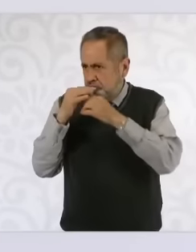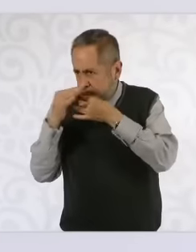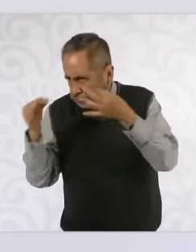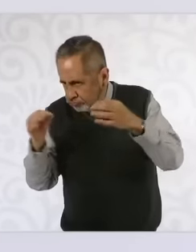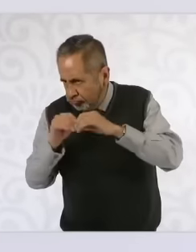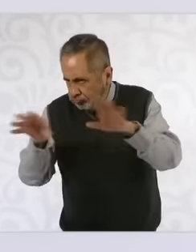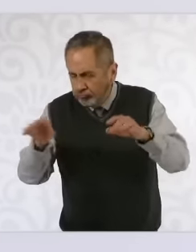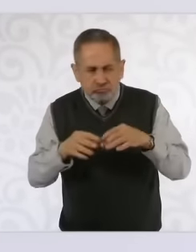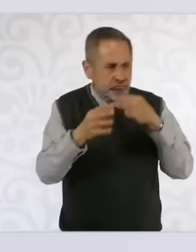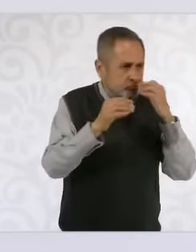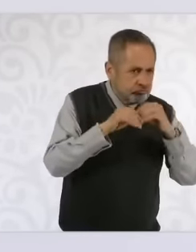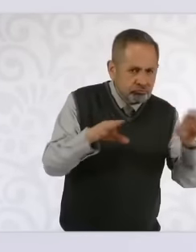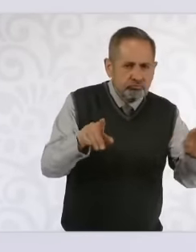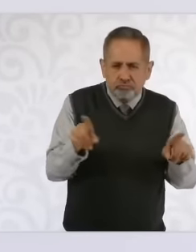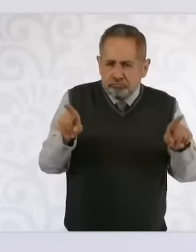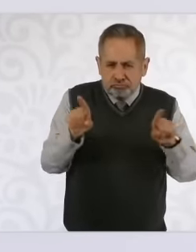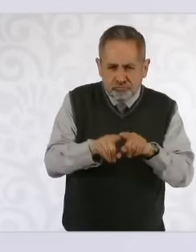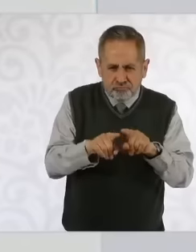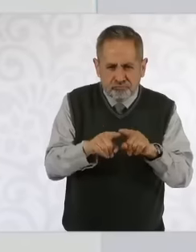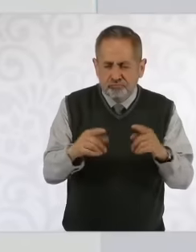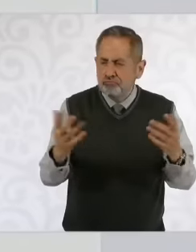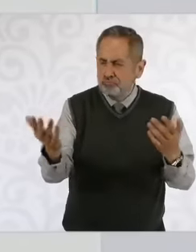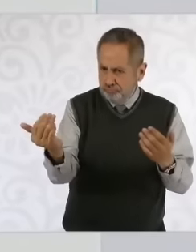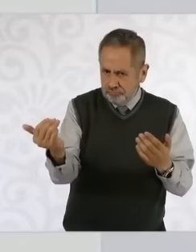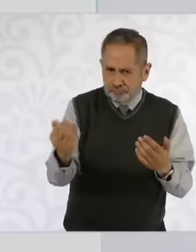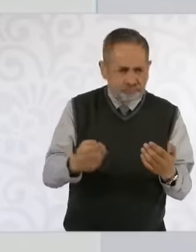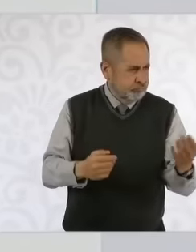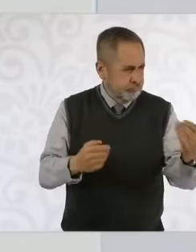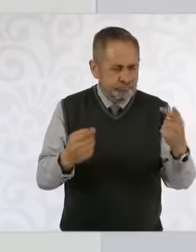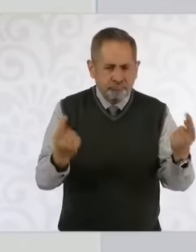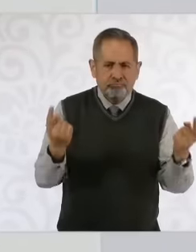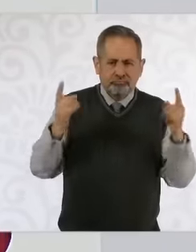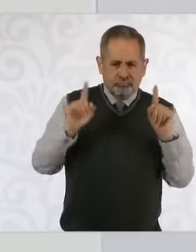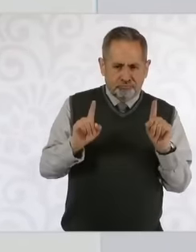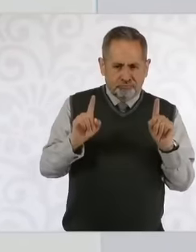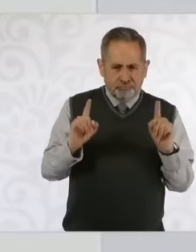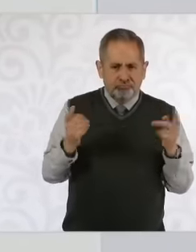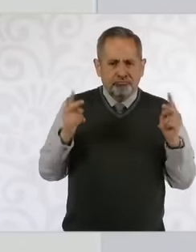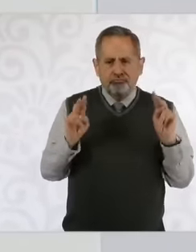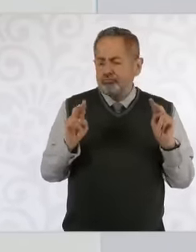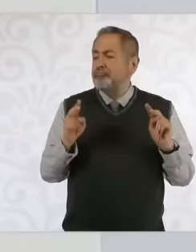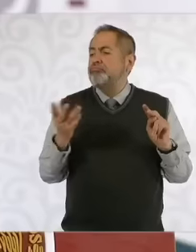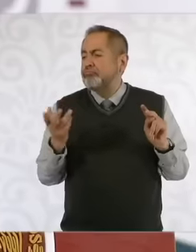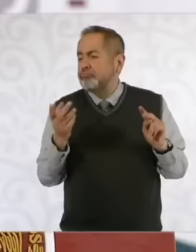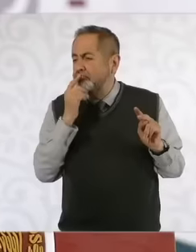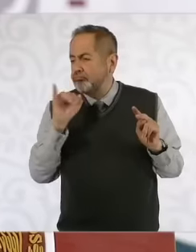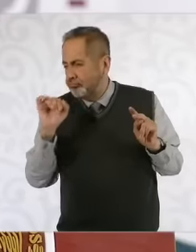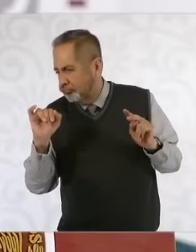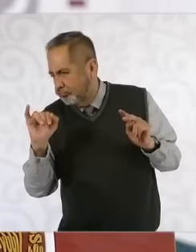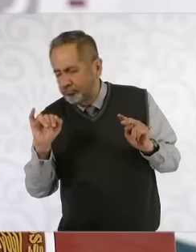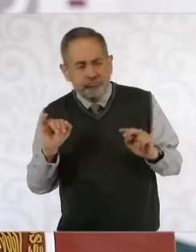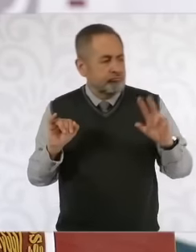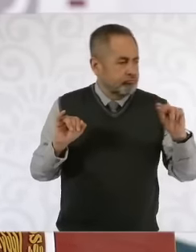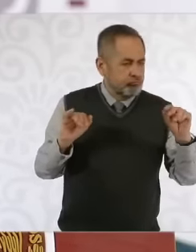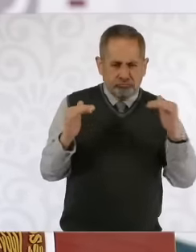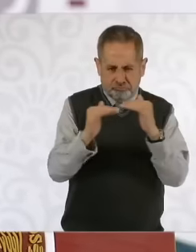at least the same number of people who speak in favor as those who speak against an issue